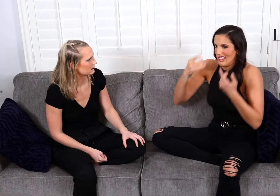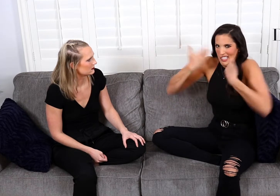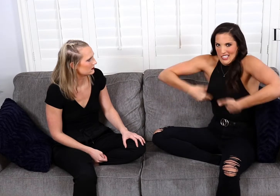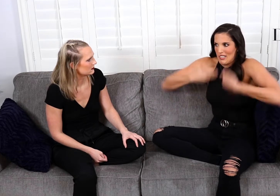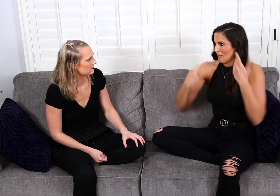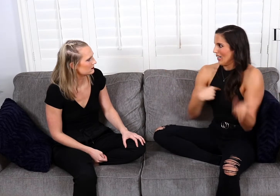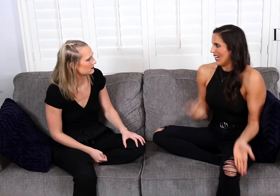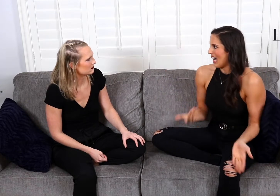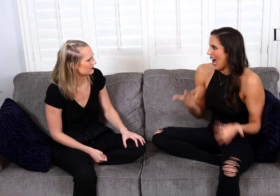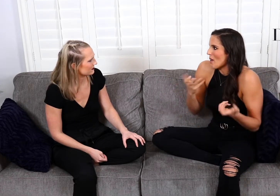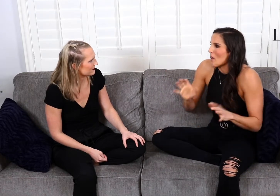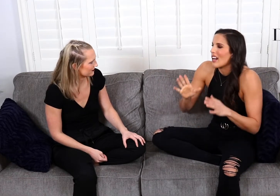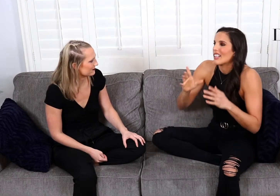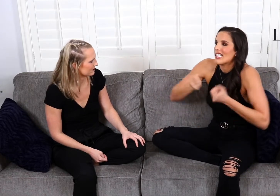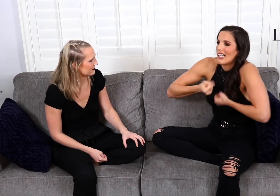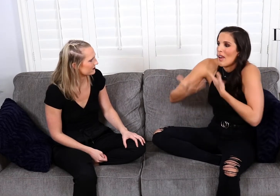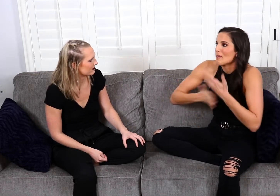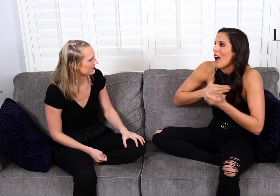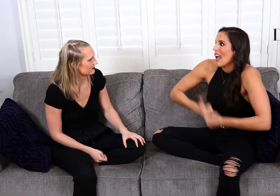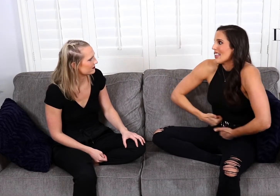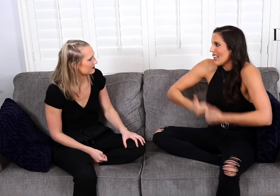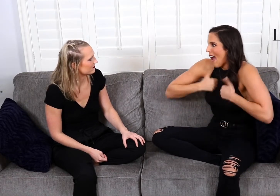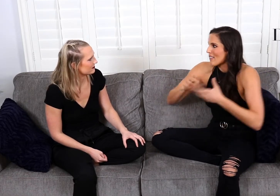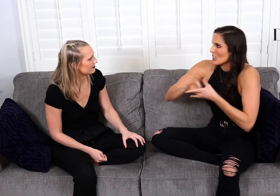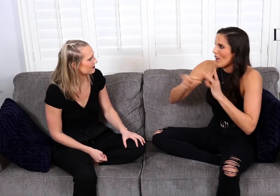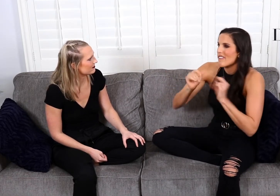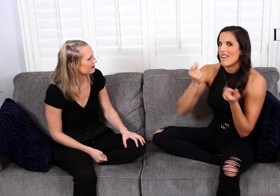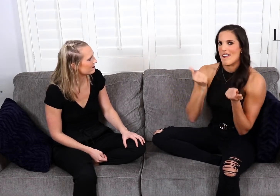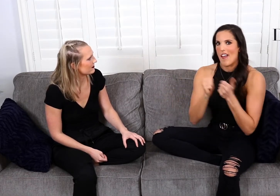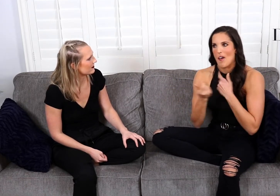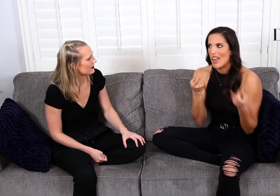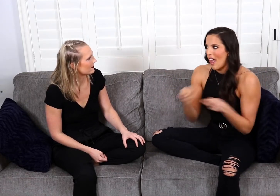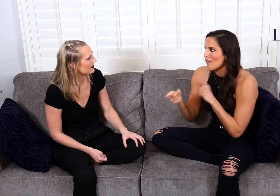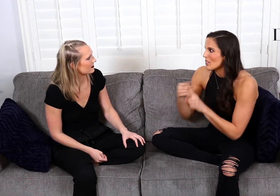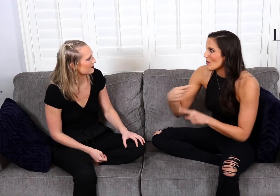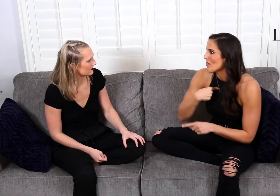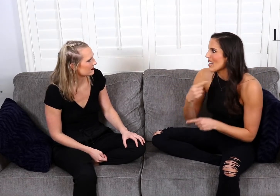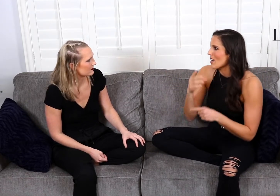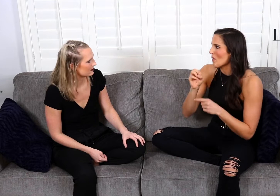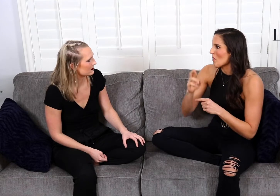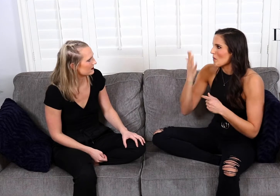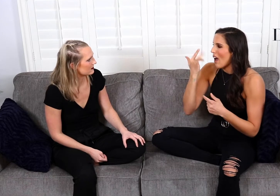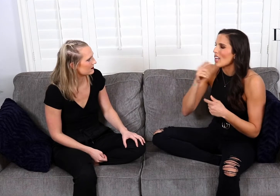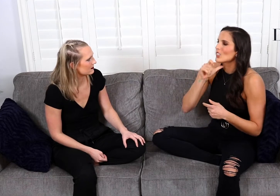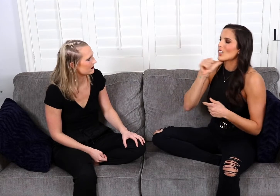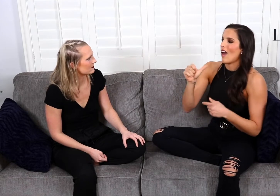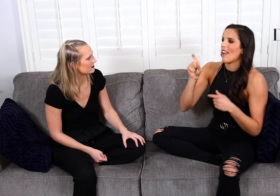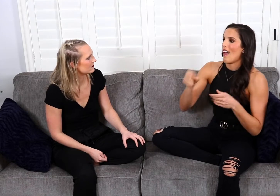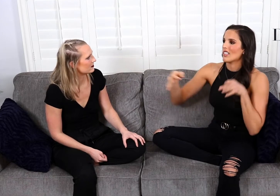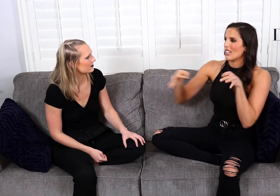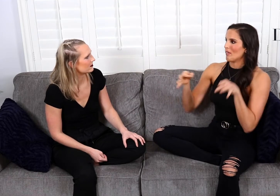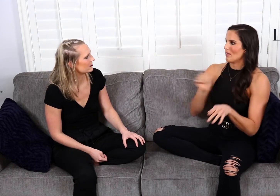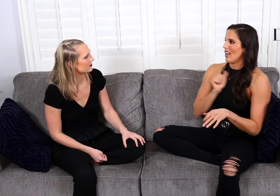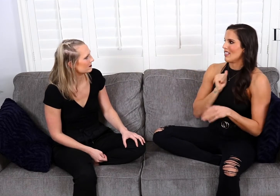but again, this is who I am. and I don't want to unpack my whole life story and how everything happened to me. Or what happened.